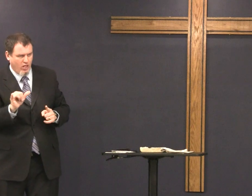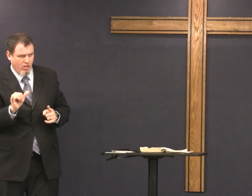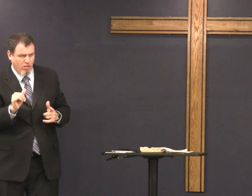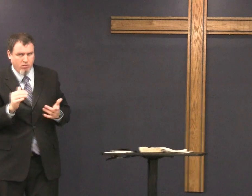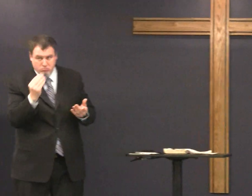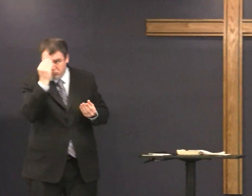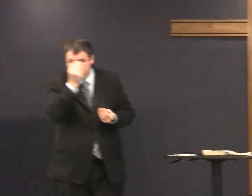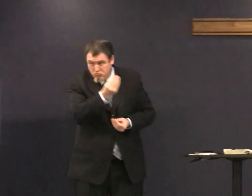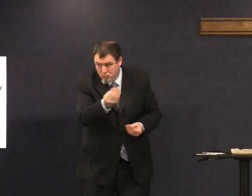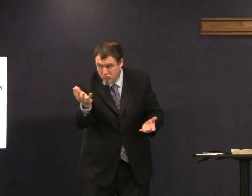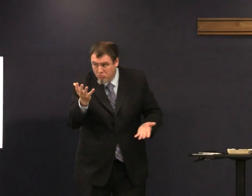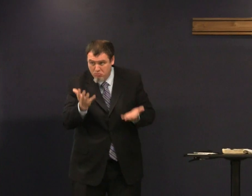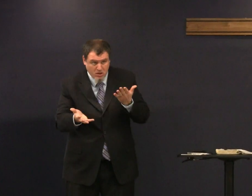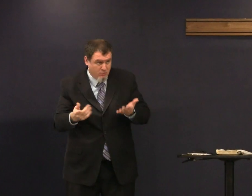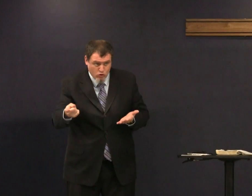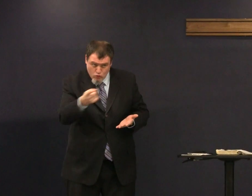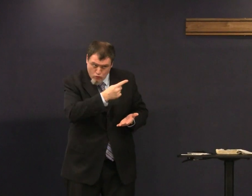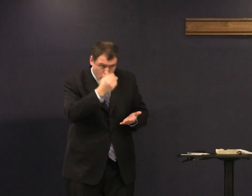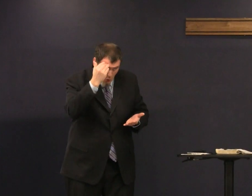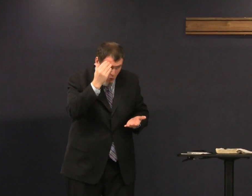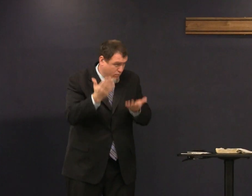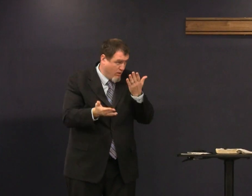a reason Maybe